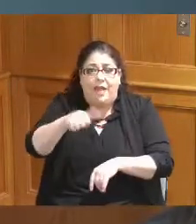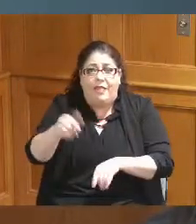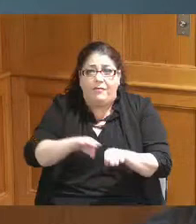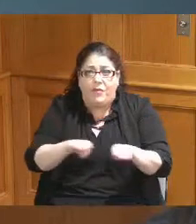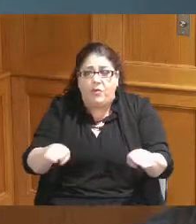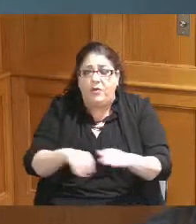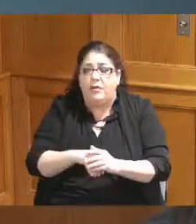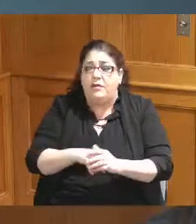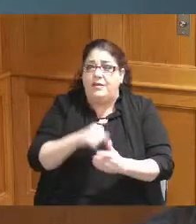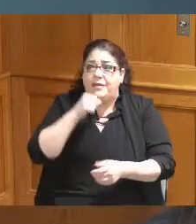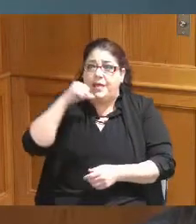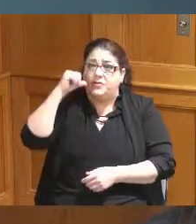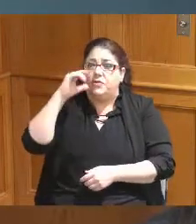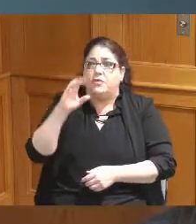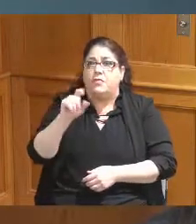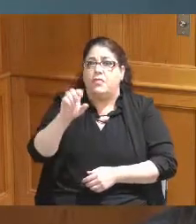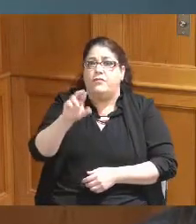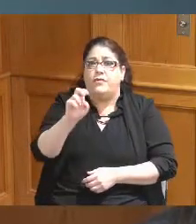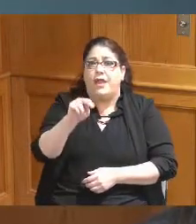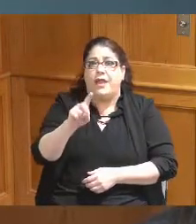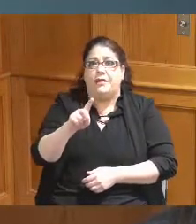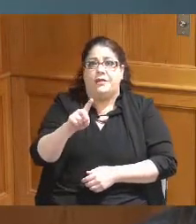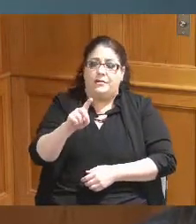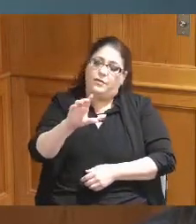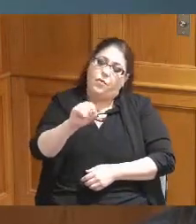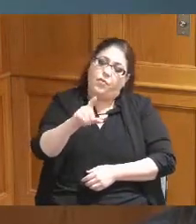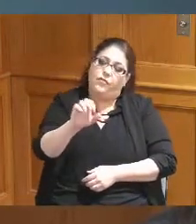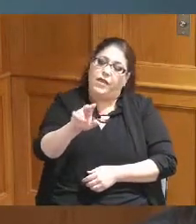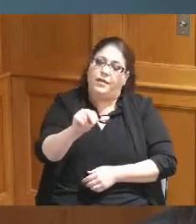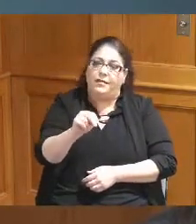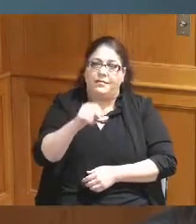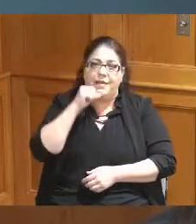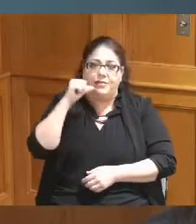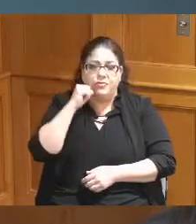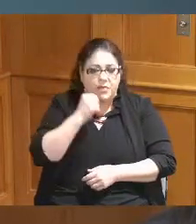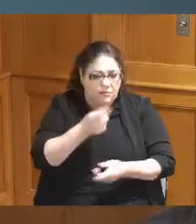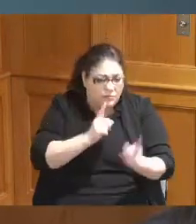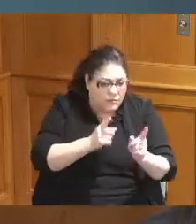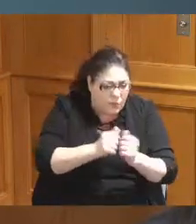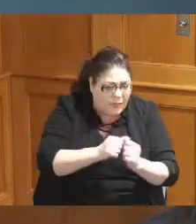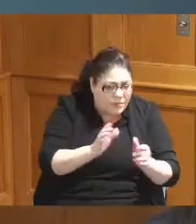Township yesterday with a small business and they said hey you know can I pay online I showed them